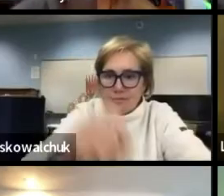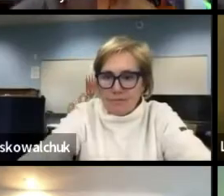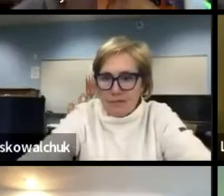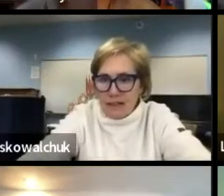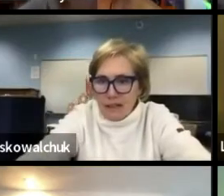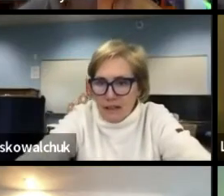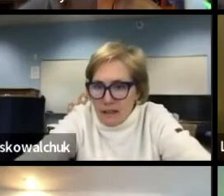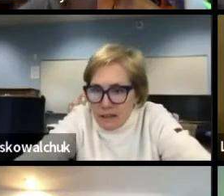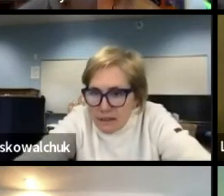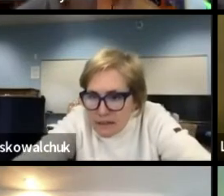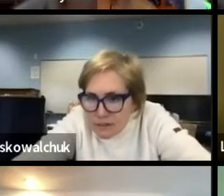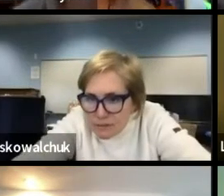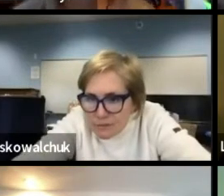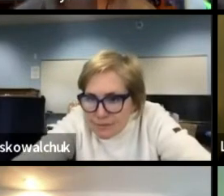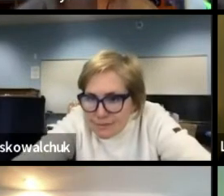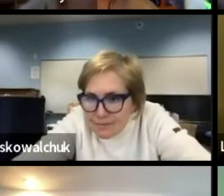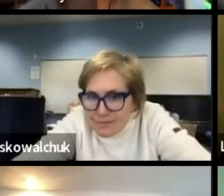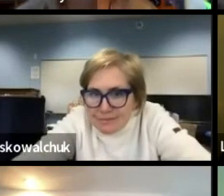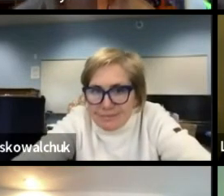Hey